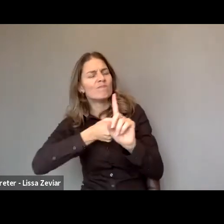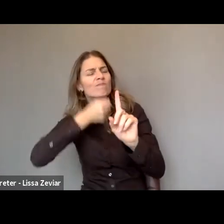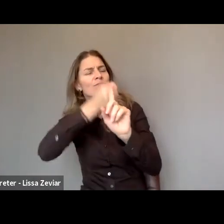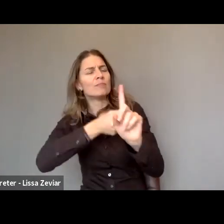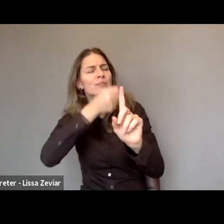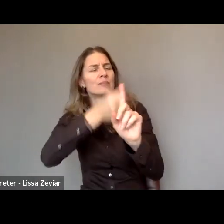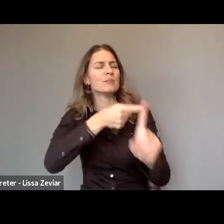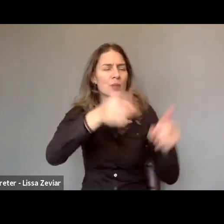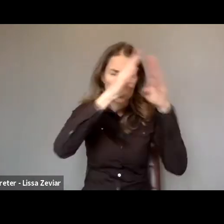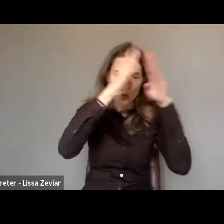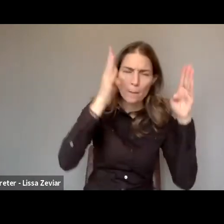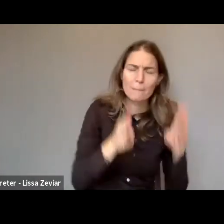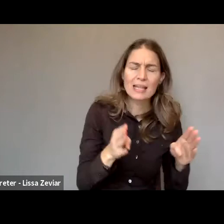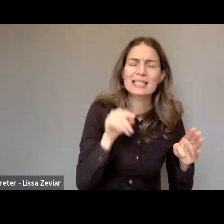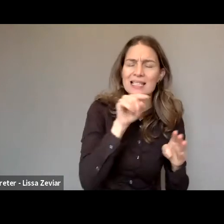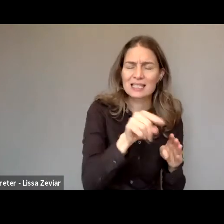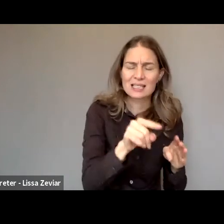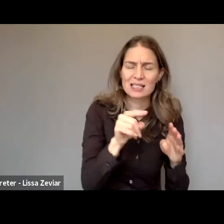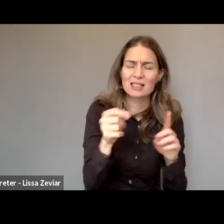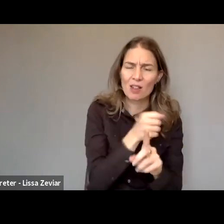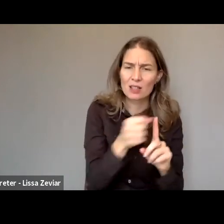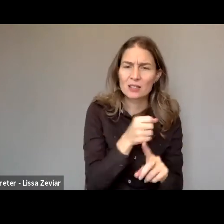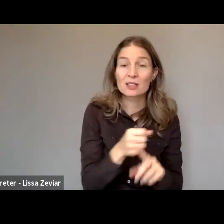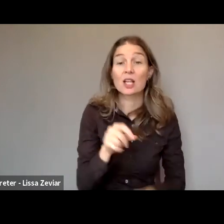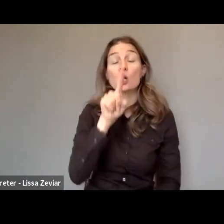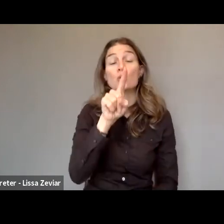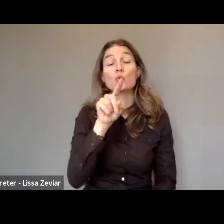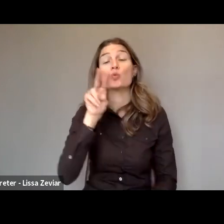12 steering groups were created and one group was dedicated